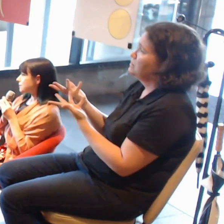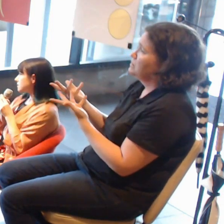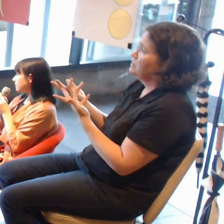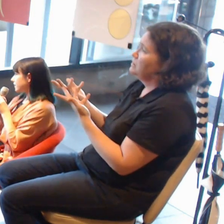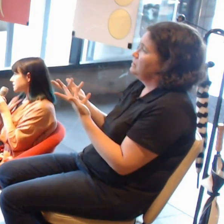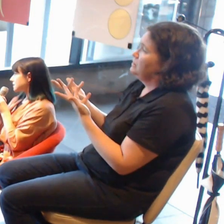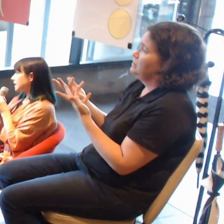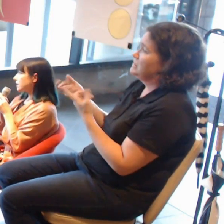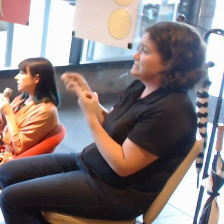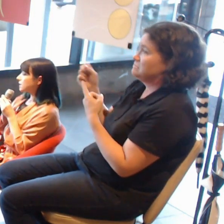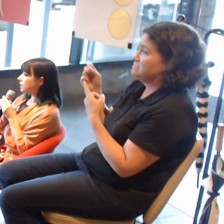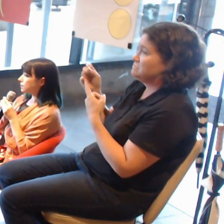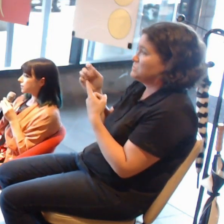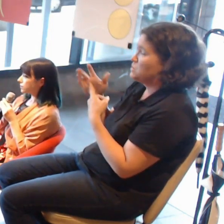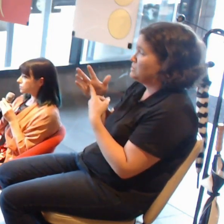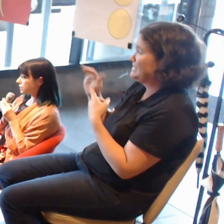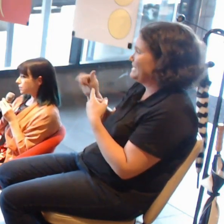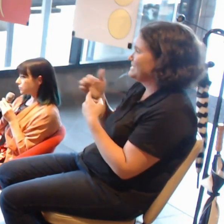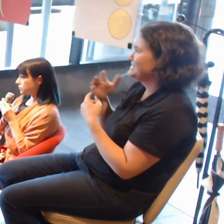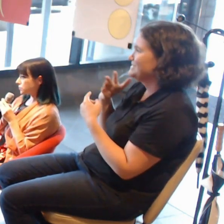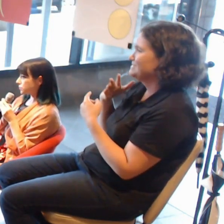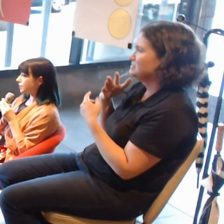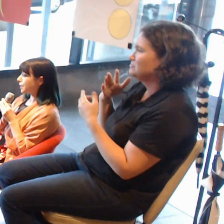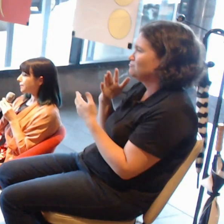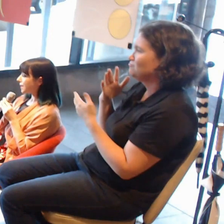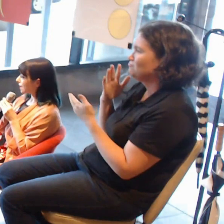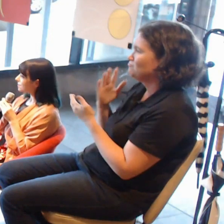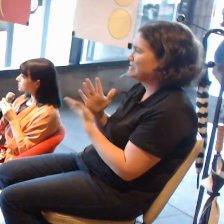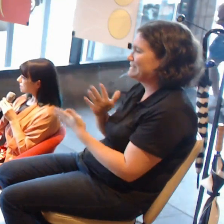I think it is really important to also get past the technology